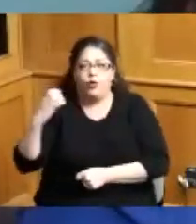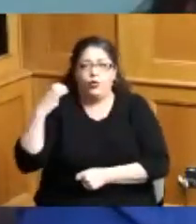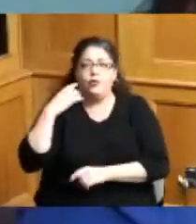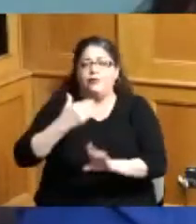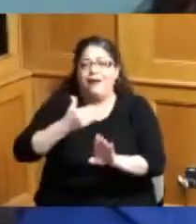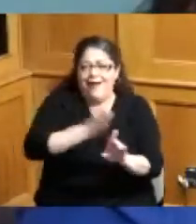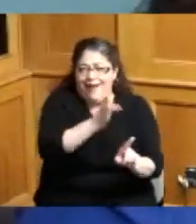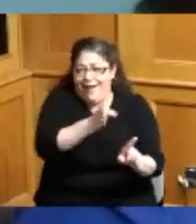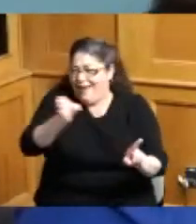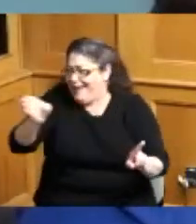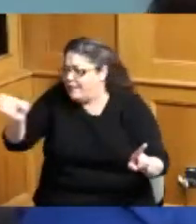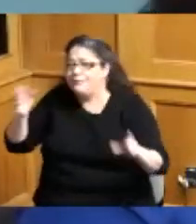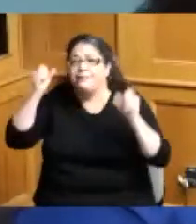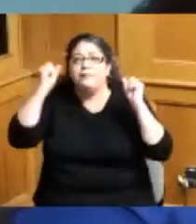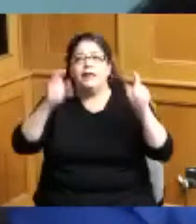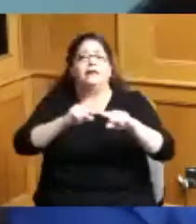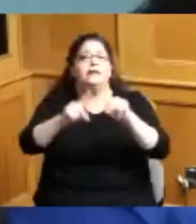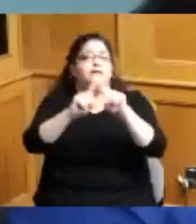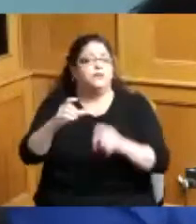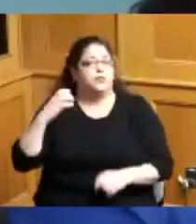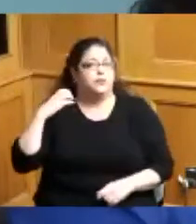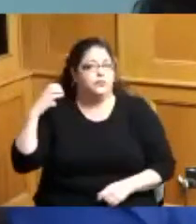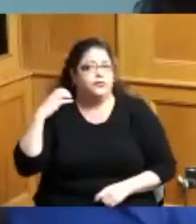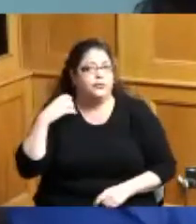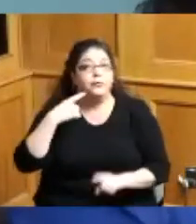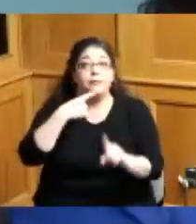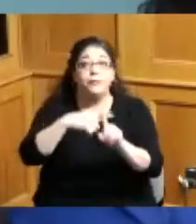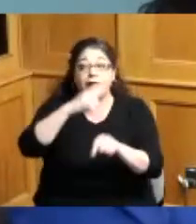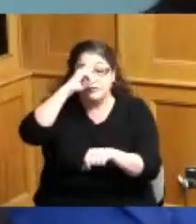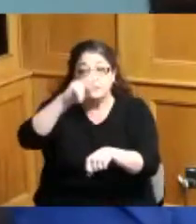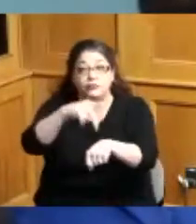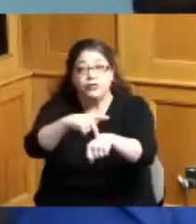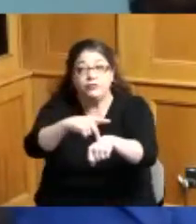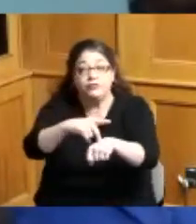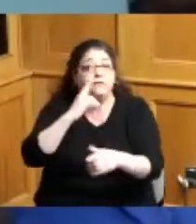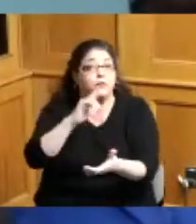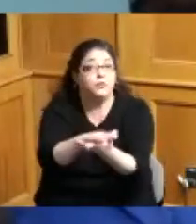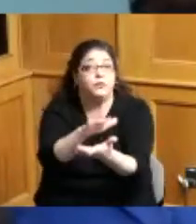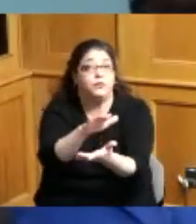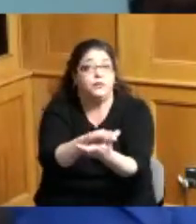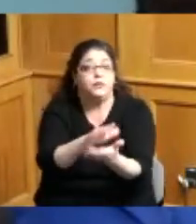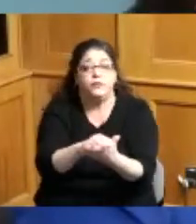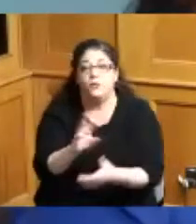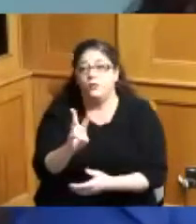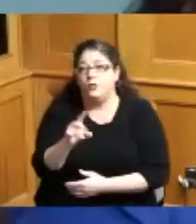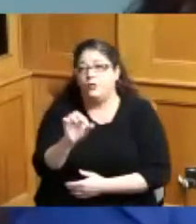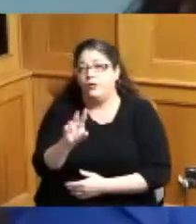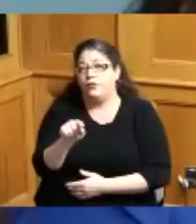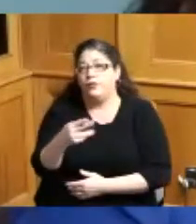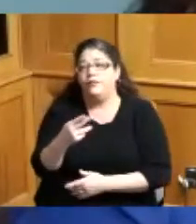help our youth I know and the principals I know at Woodward Mr McMullen's principal Dr Melinda